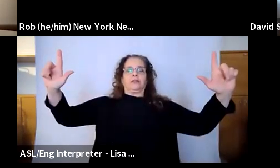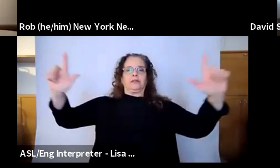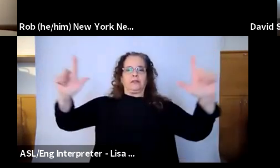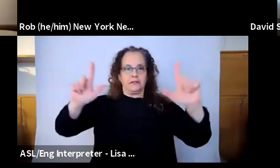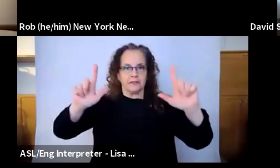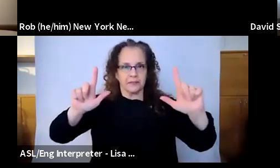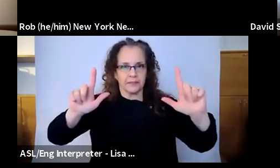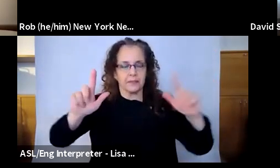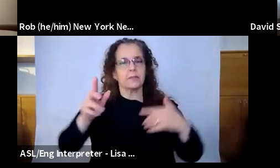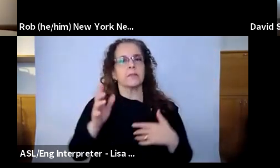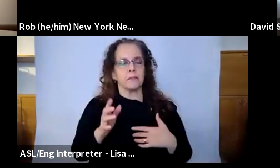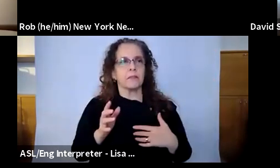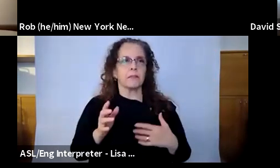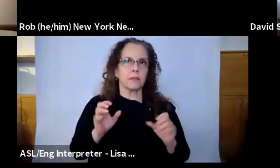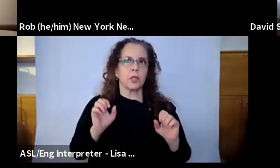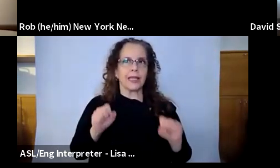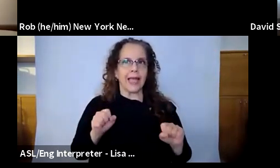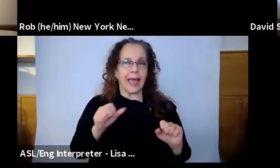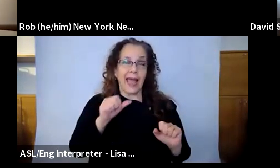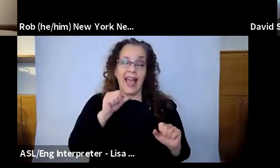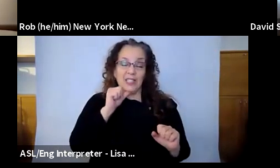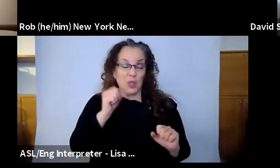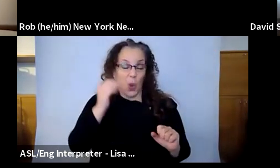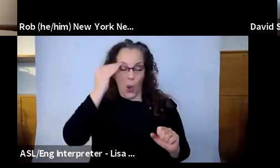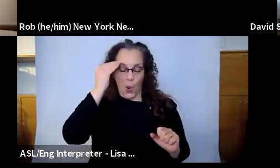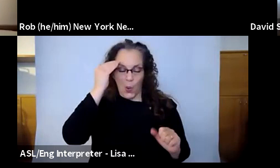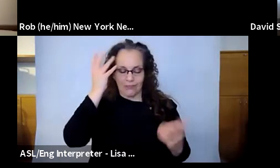does happen. I don't know that I have a great, having a really